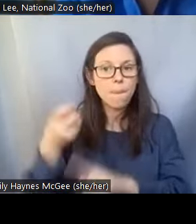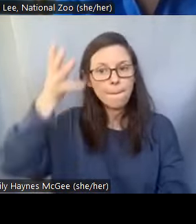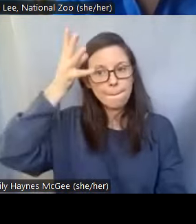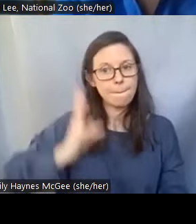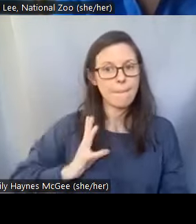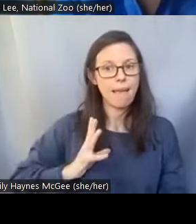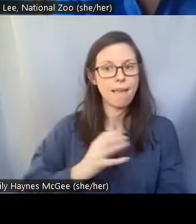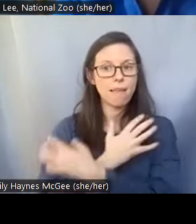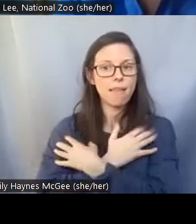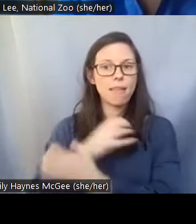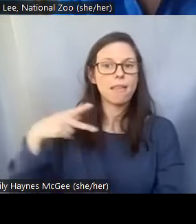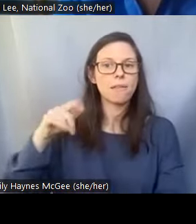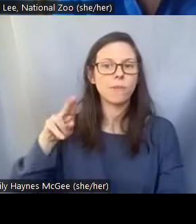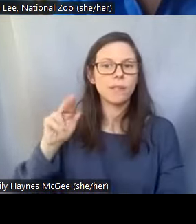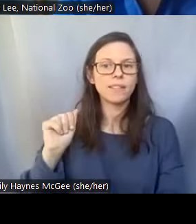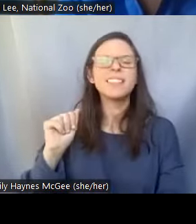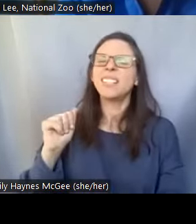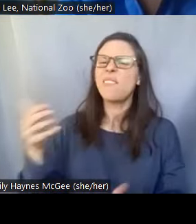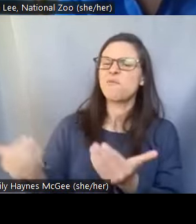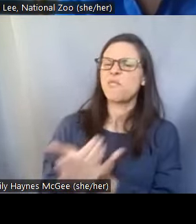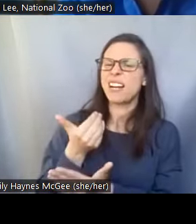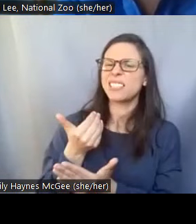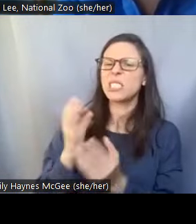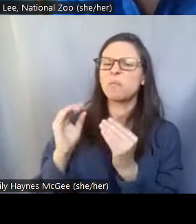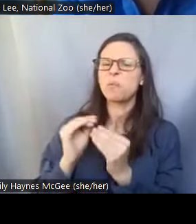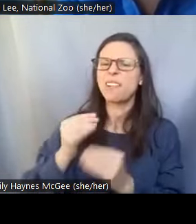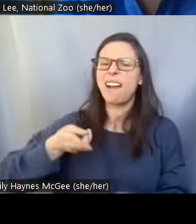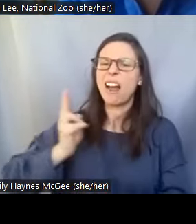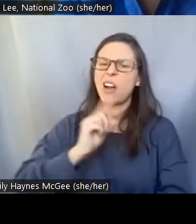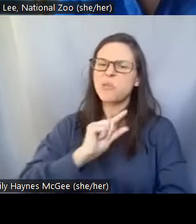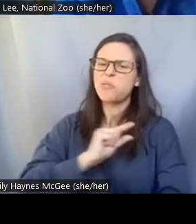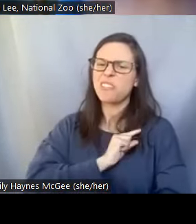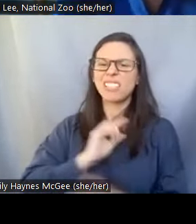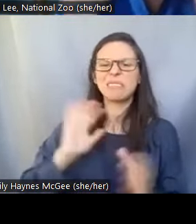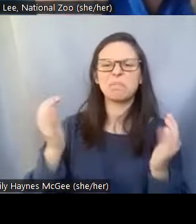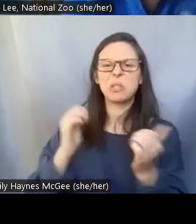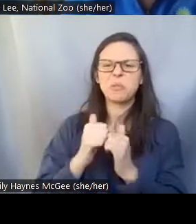usually still have higher quality than the ones that have been cryopreserved because you know they